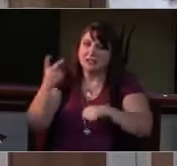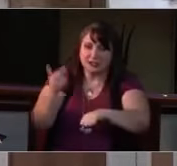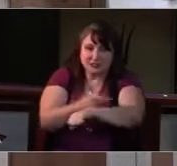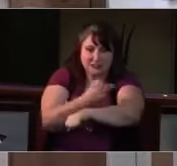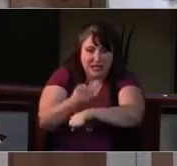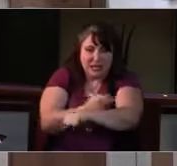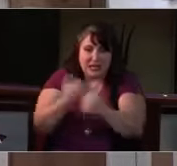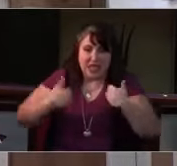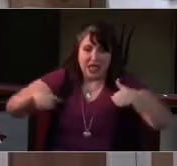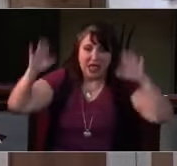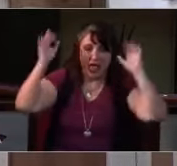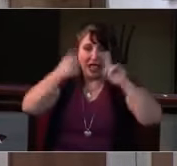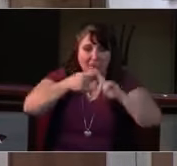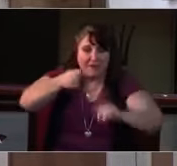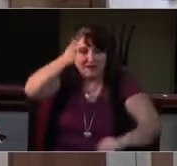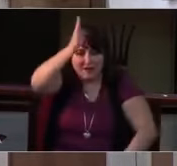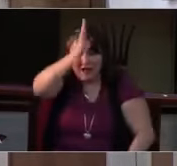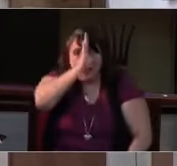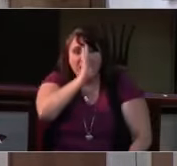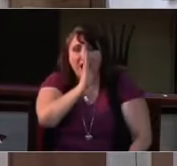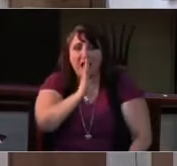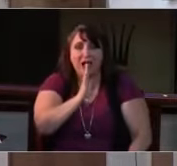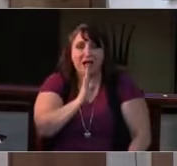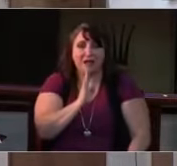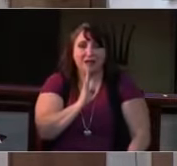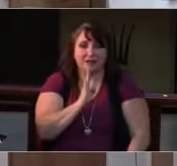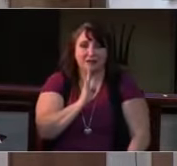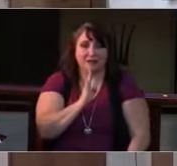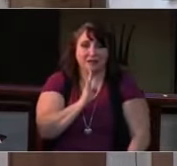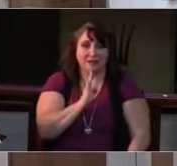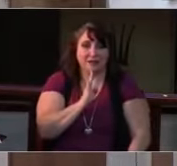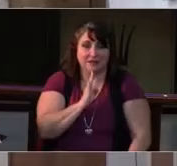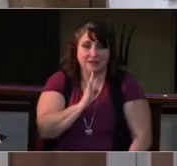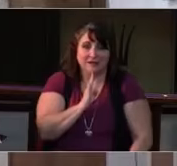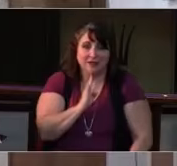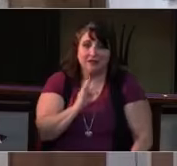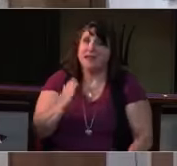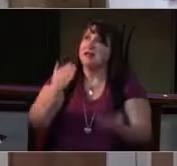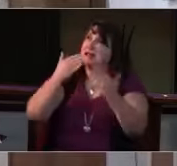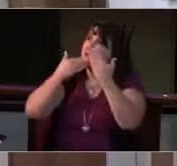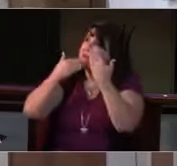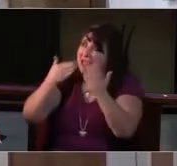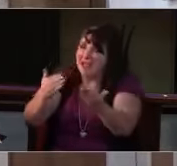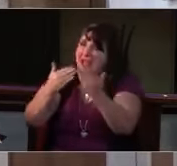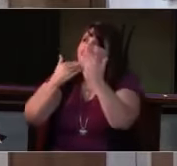the precious Lamb of God.